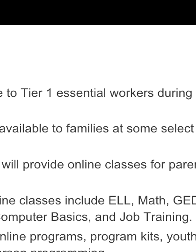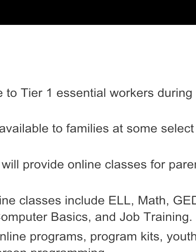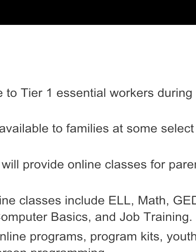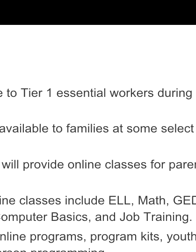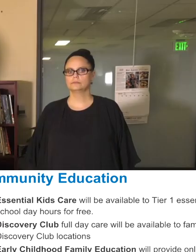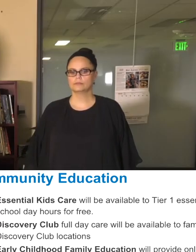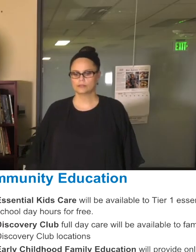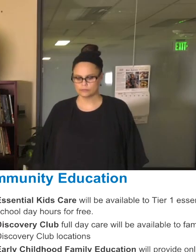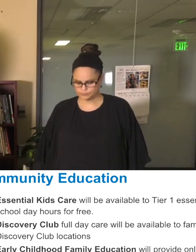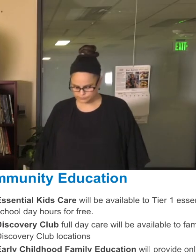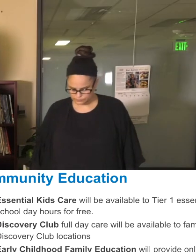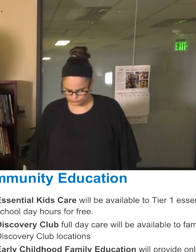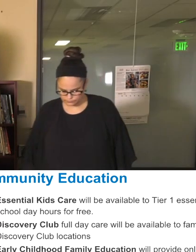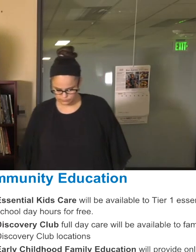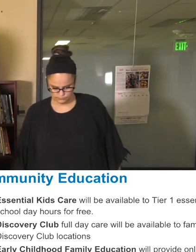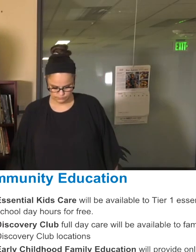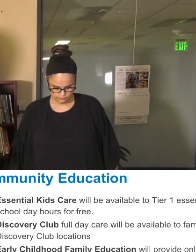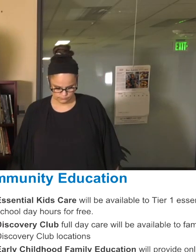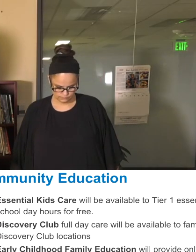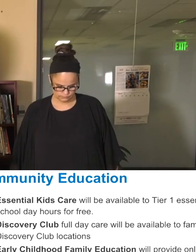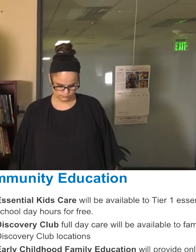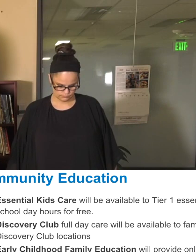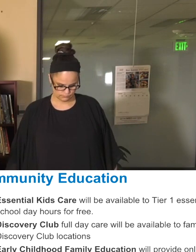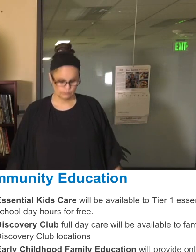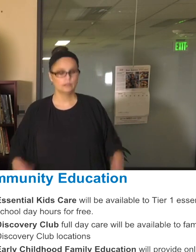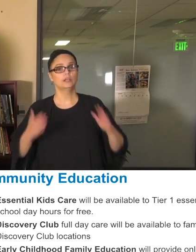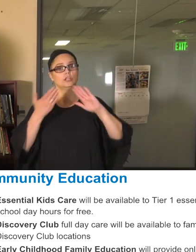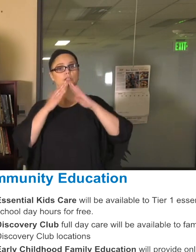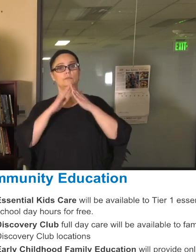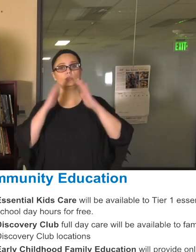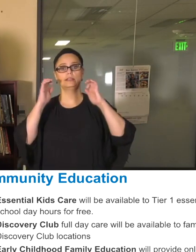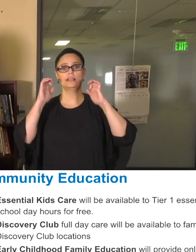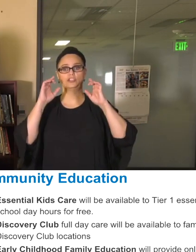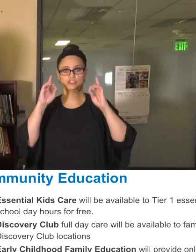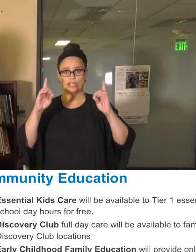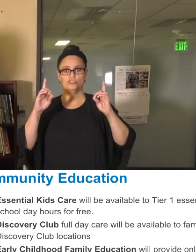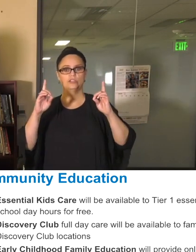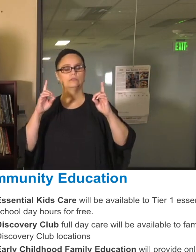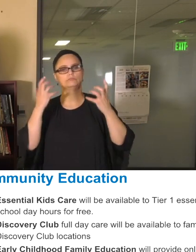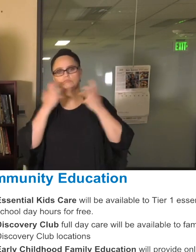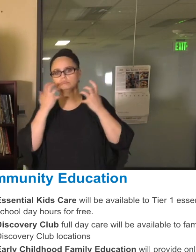Community education, as I mentioned, has been incredible with our essential kids care programs like that will